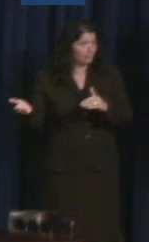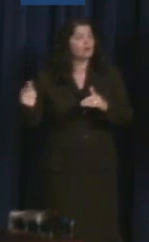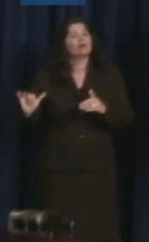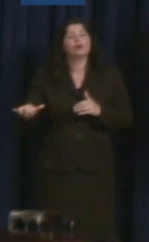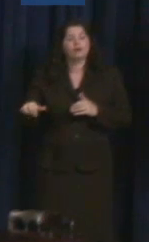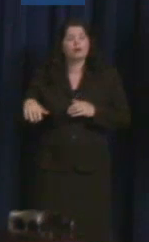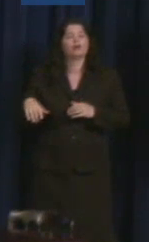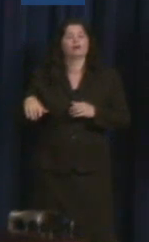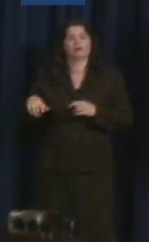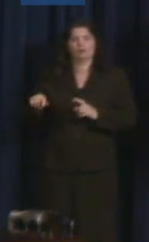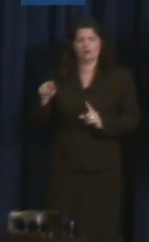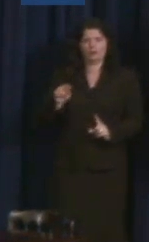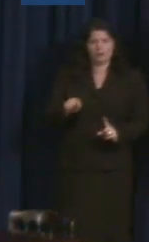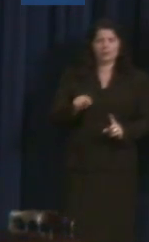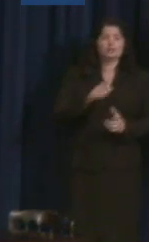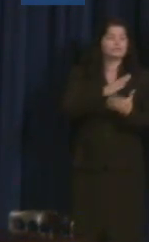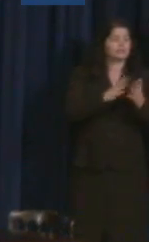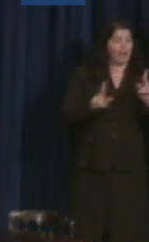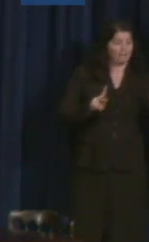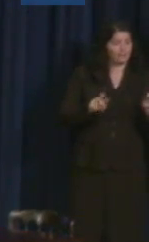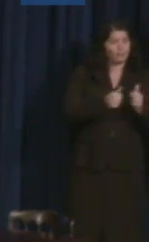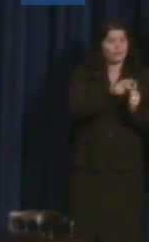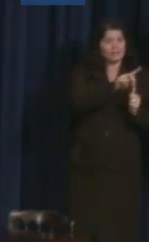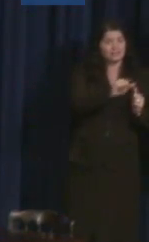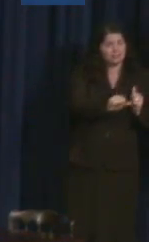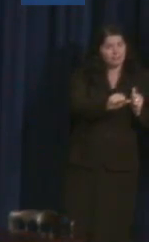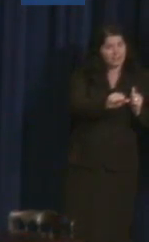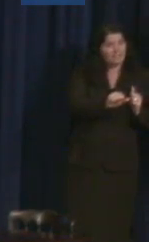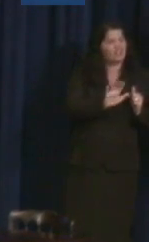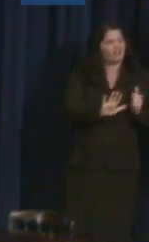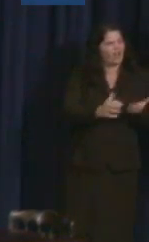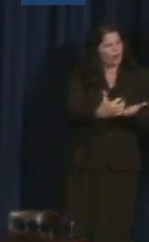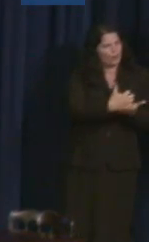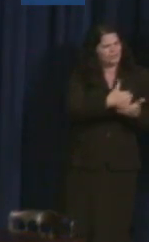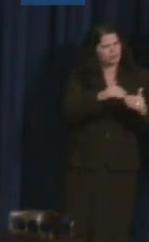in wages than others for doing the exact same job.